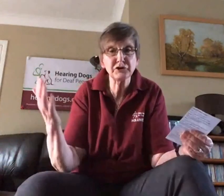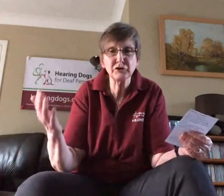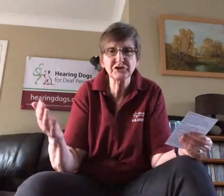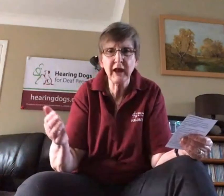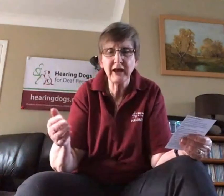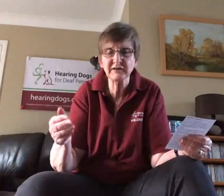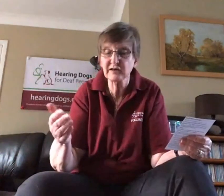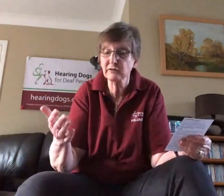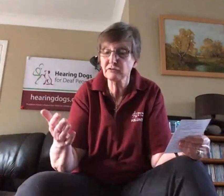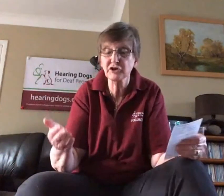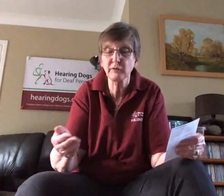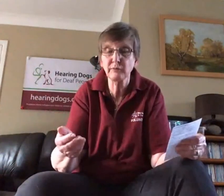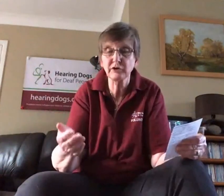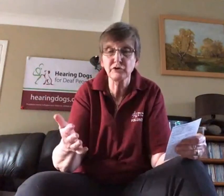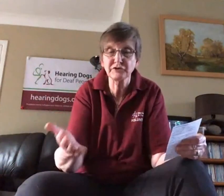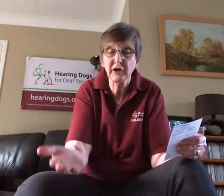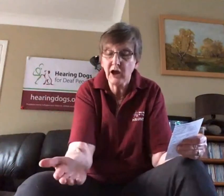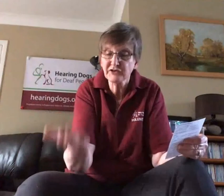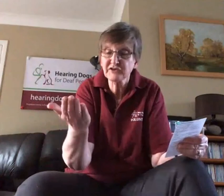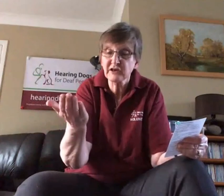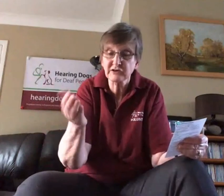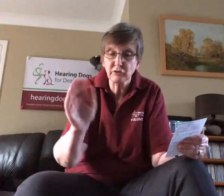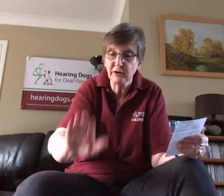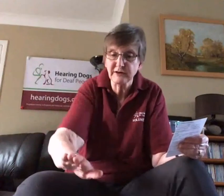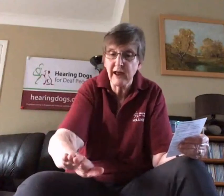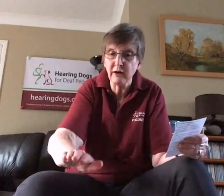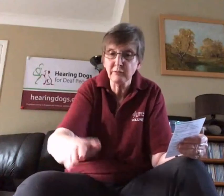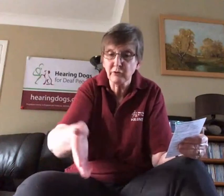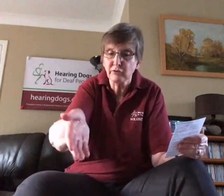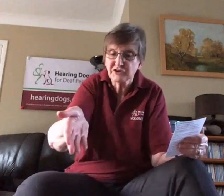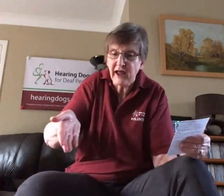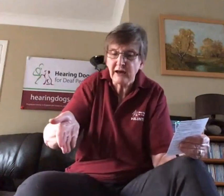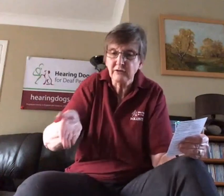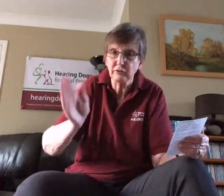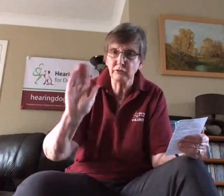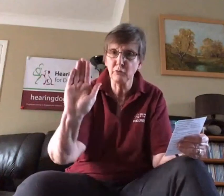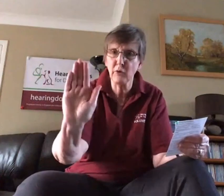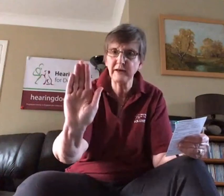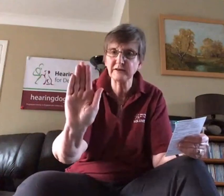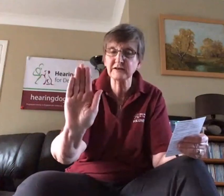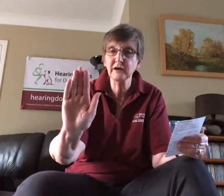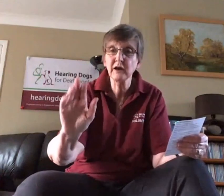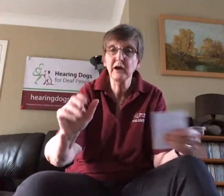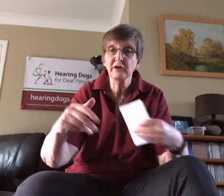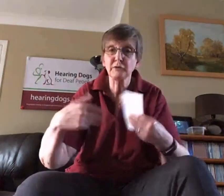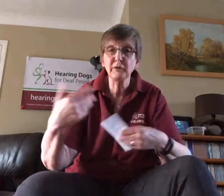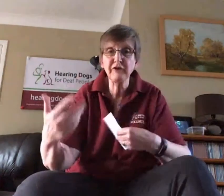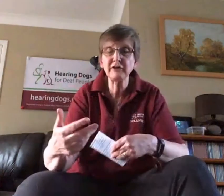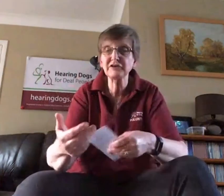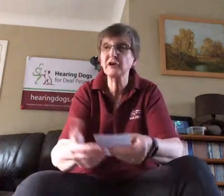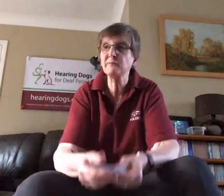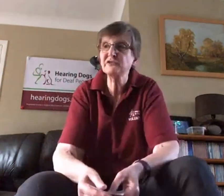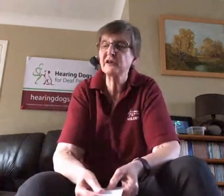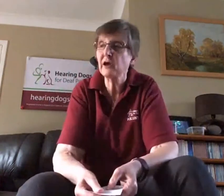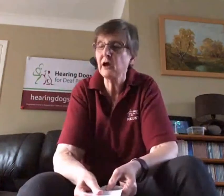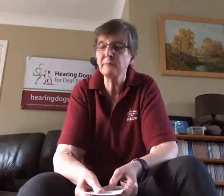with hand signals so we would use a sit, or a down, or a stand, or a wait, so with various signals basically.